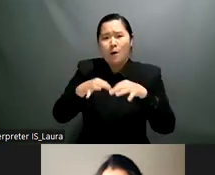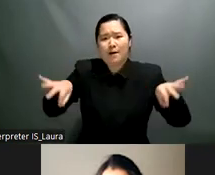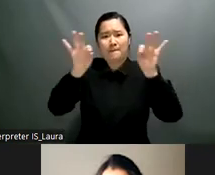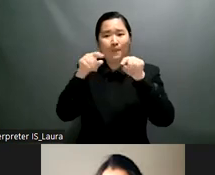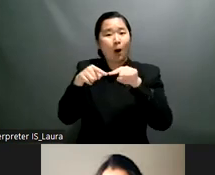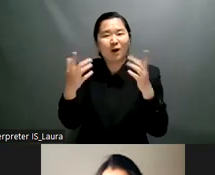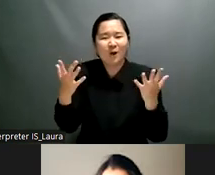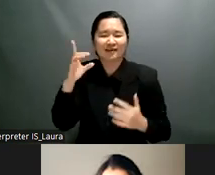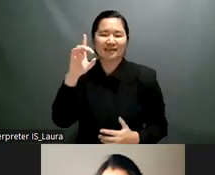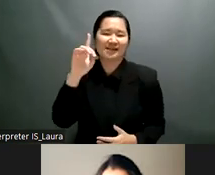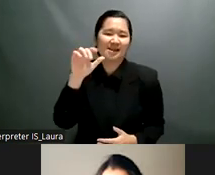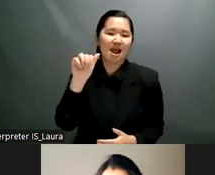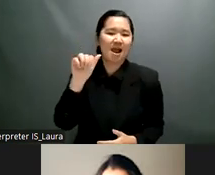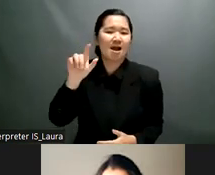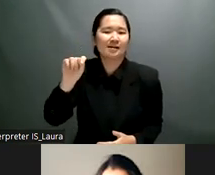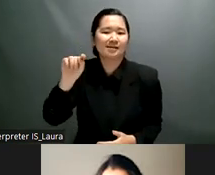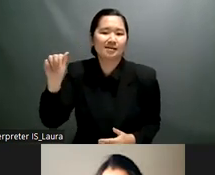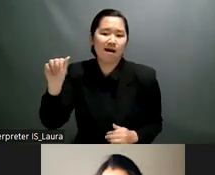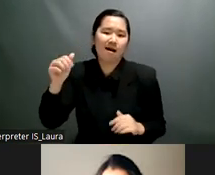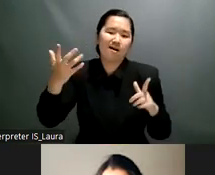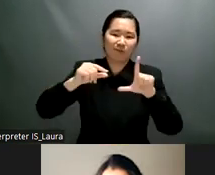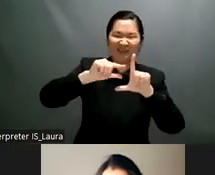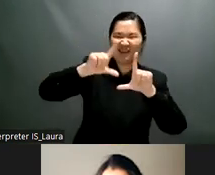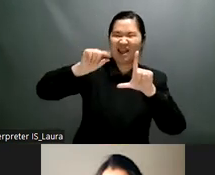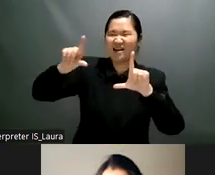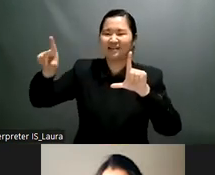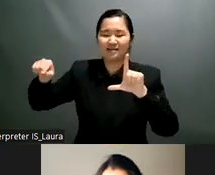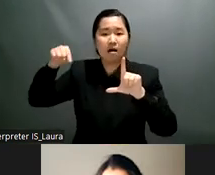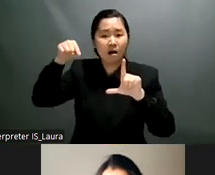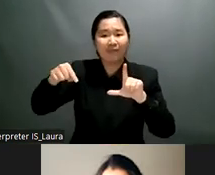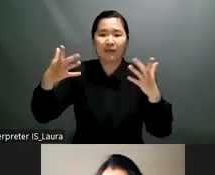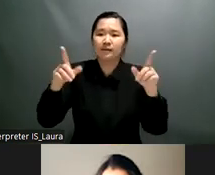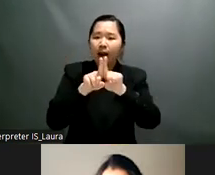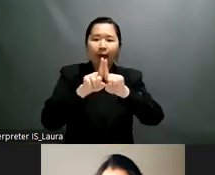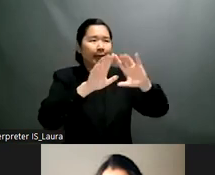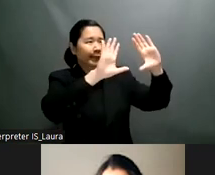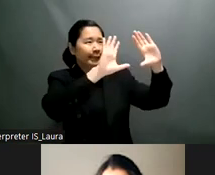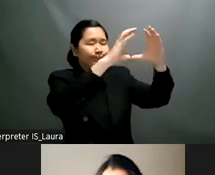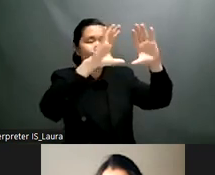another point was on data and statistics disaggregated data across a diversity of